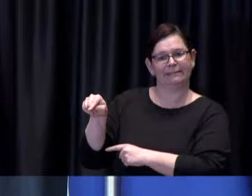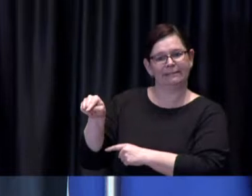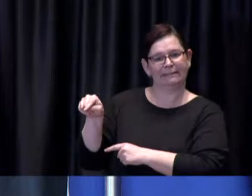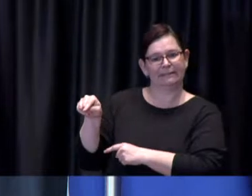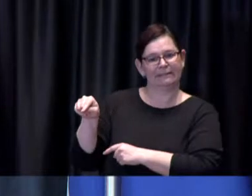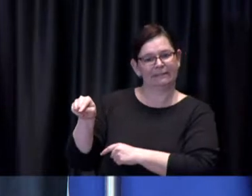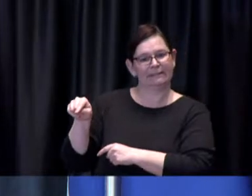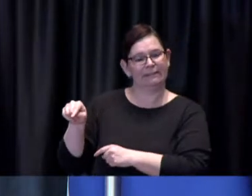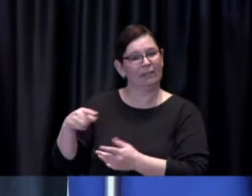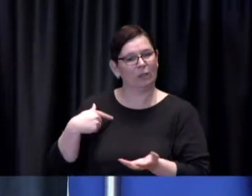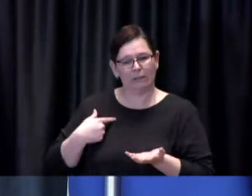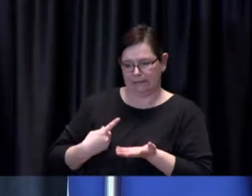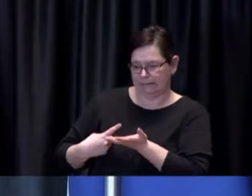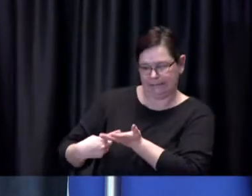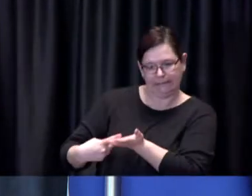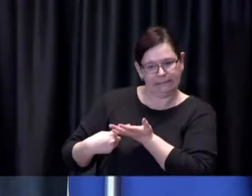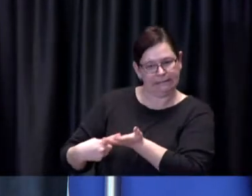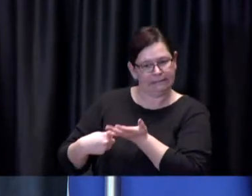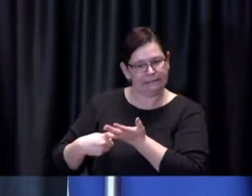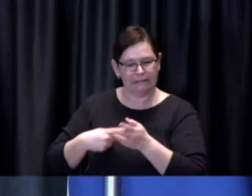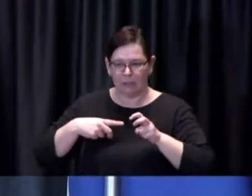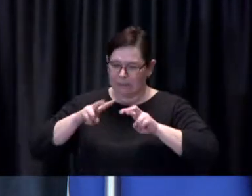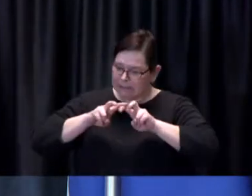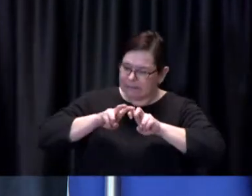and constant assessments and reassessments as to